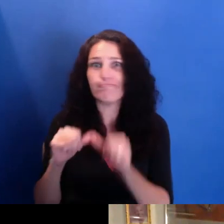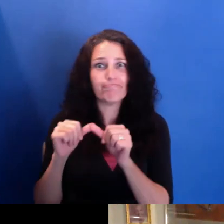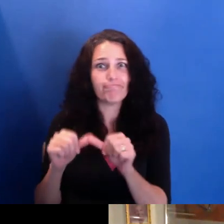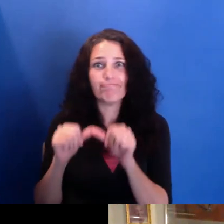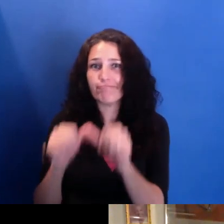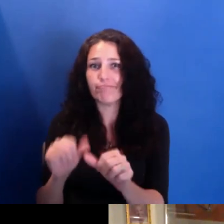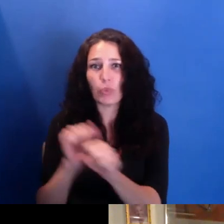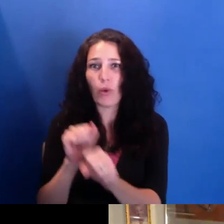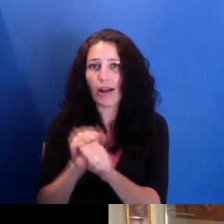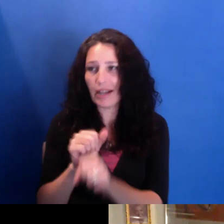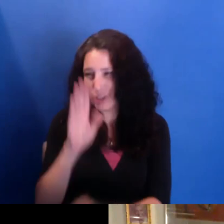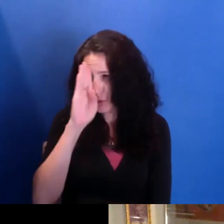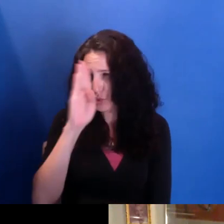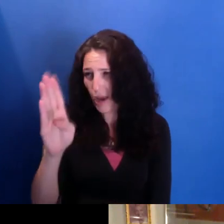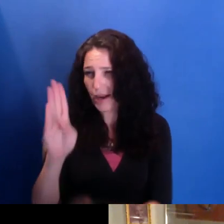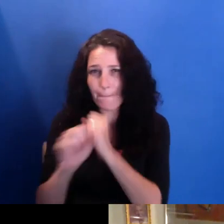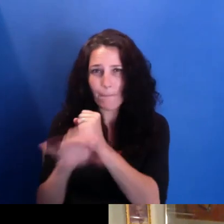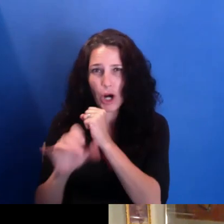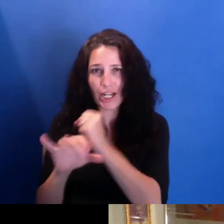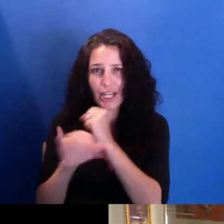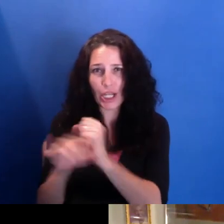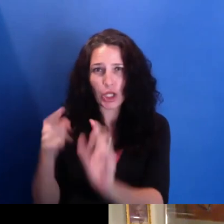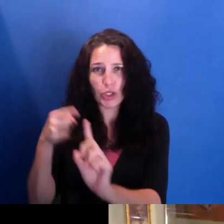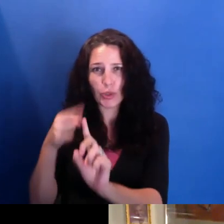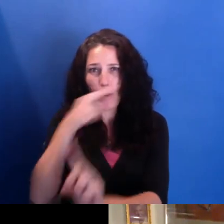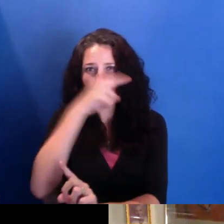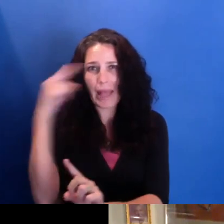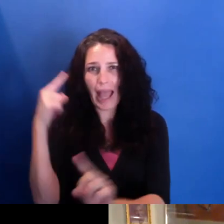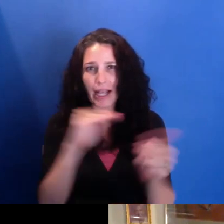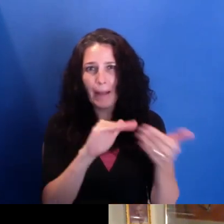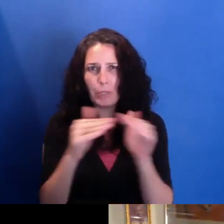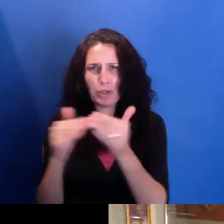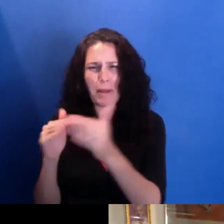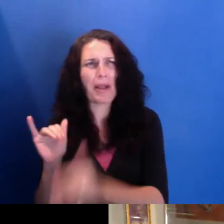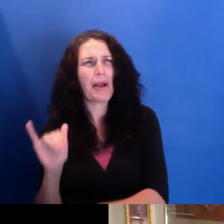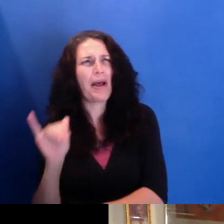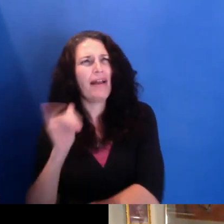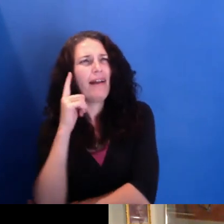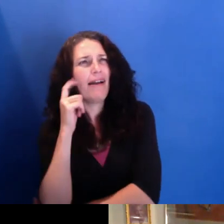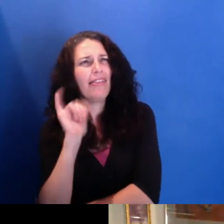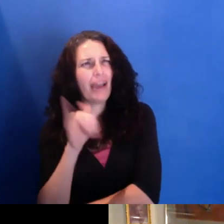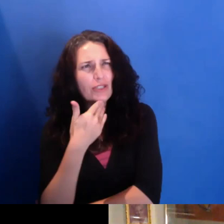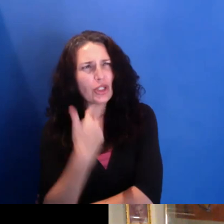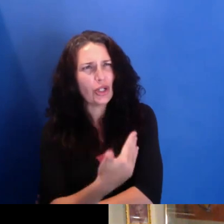And I'm thinking, yeah, that-- that seems really good and really healthy.